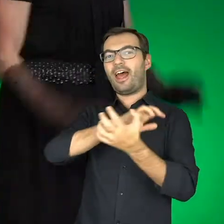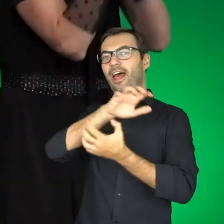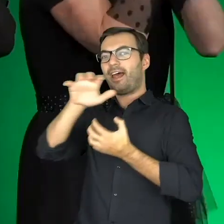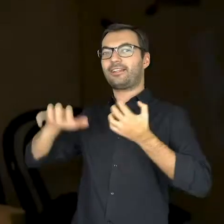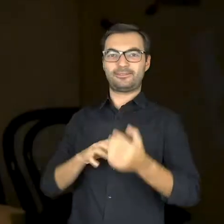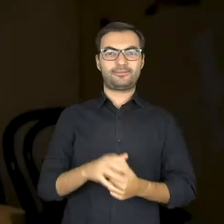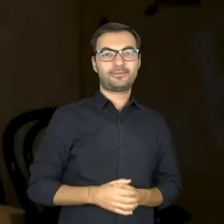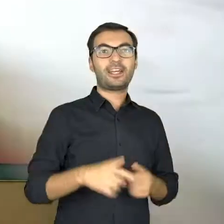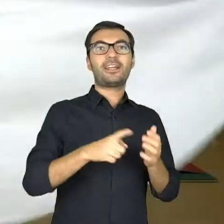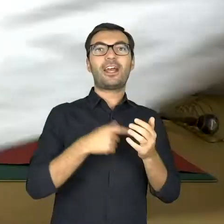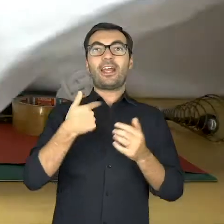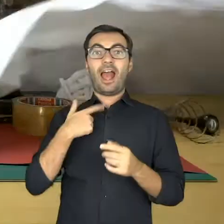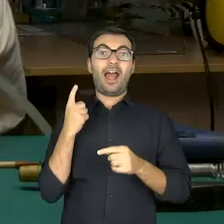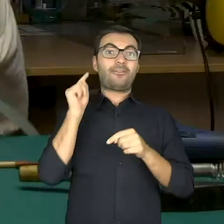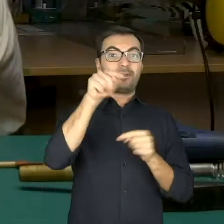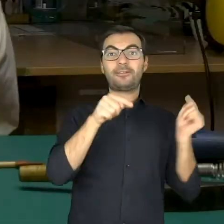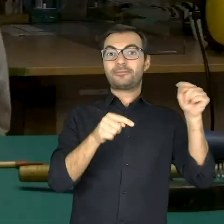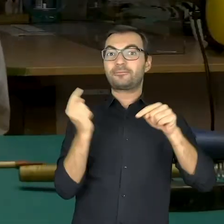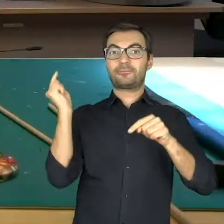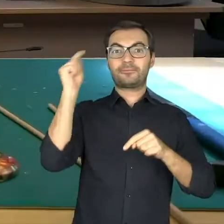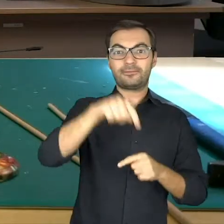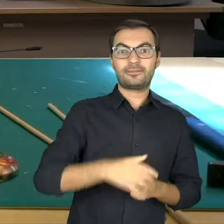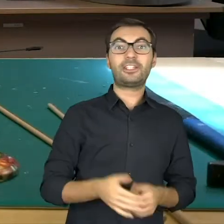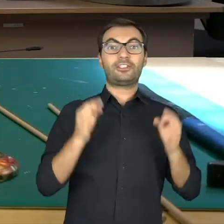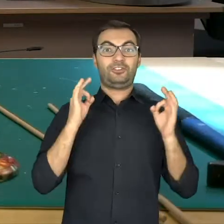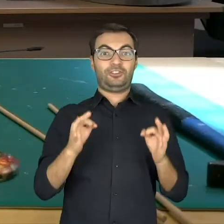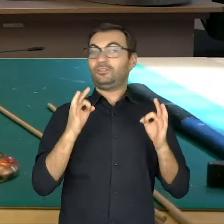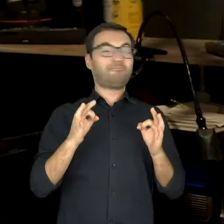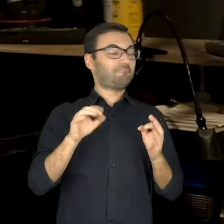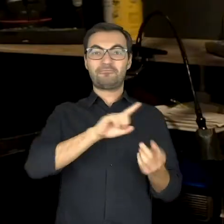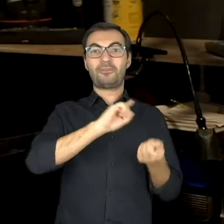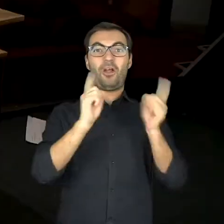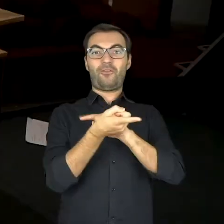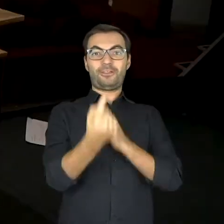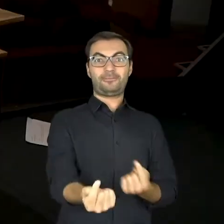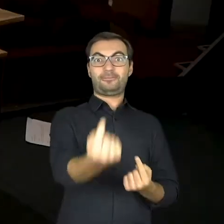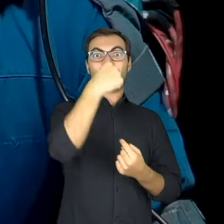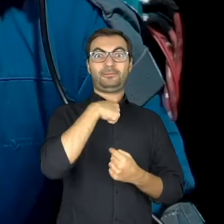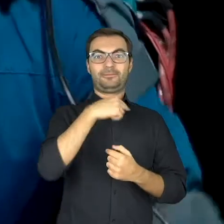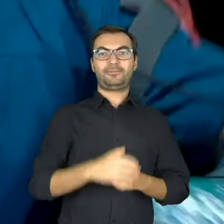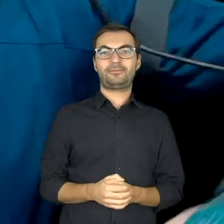I usually go there myself but today it came to me